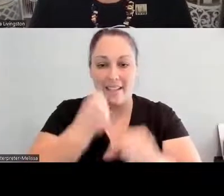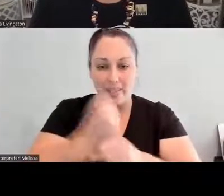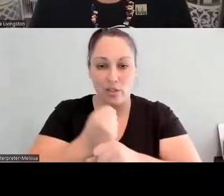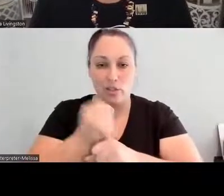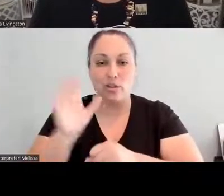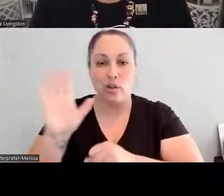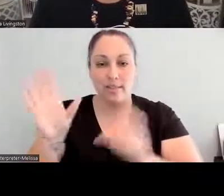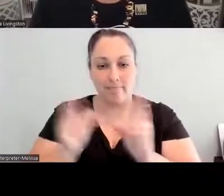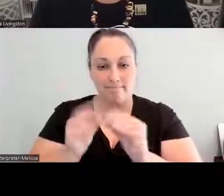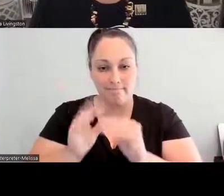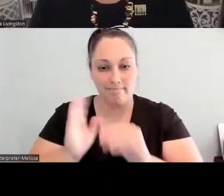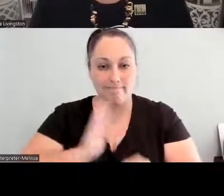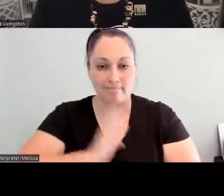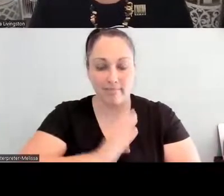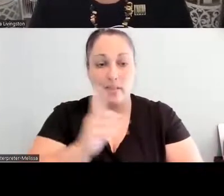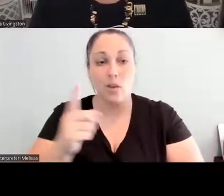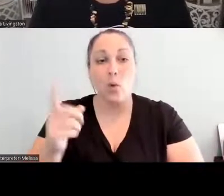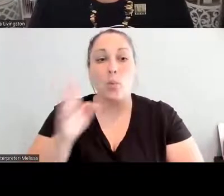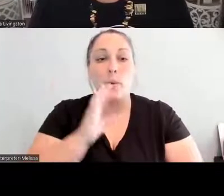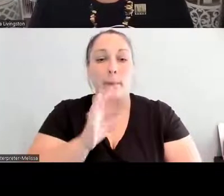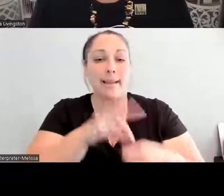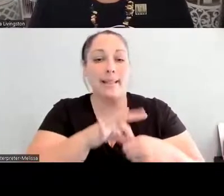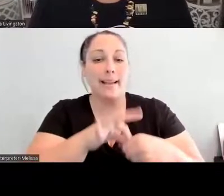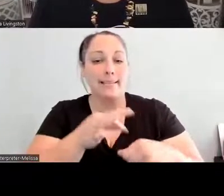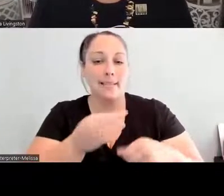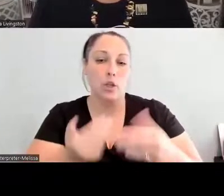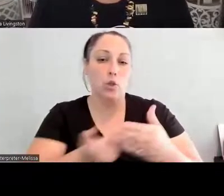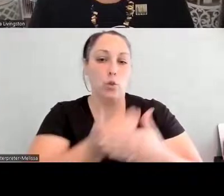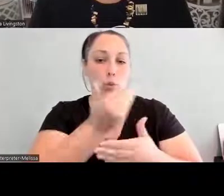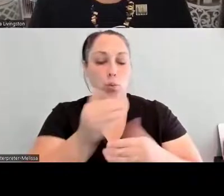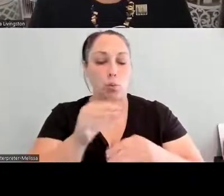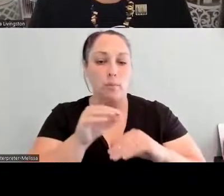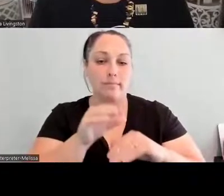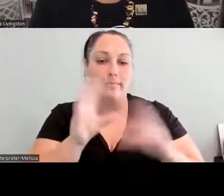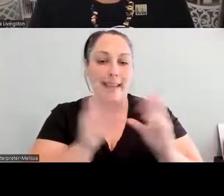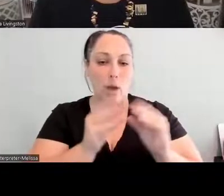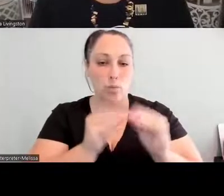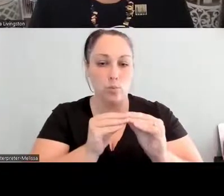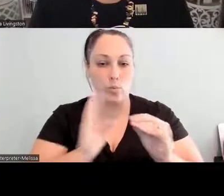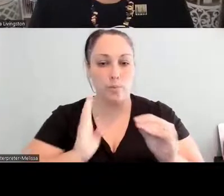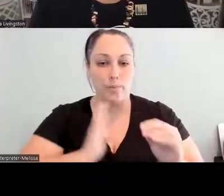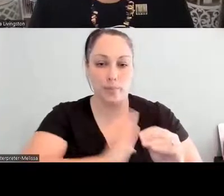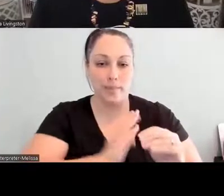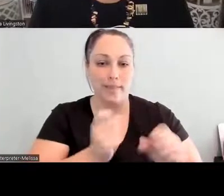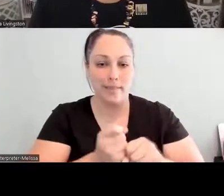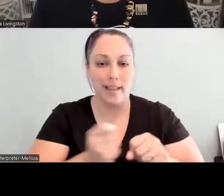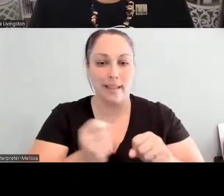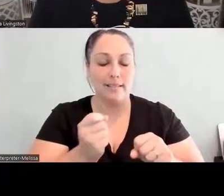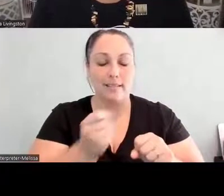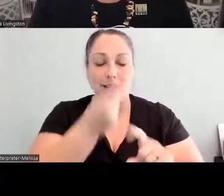be electing a new council next month. This is our international convening that will happen